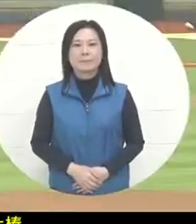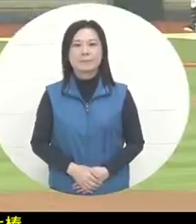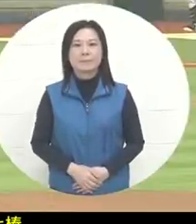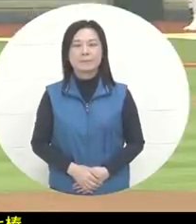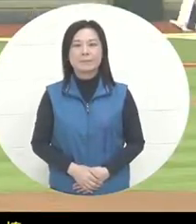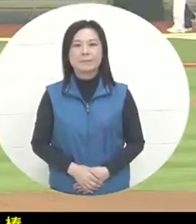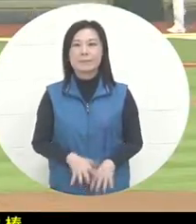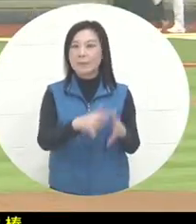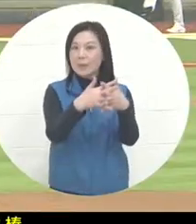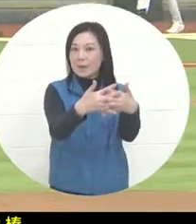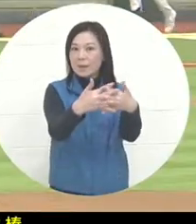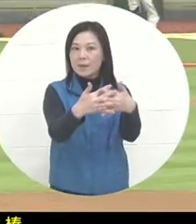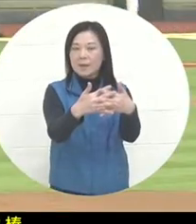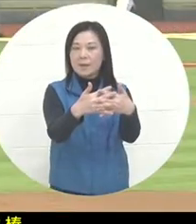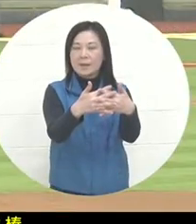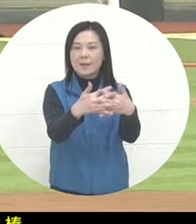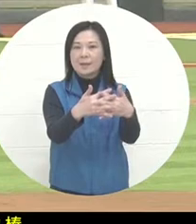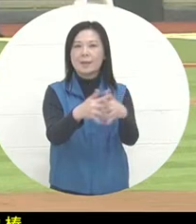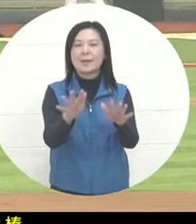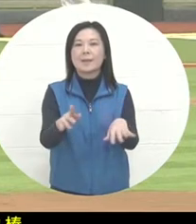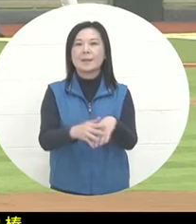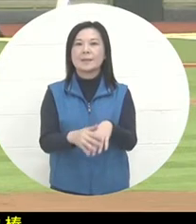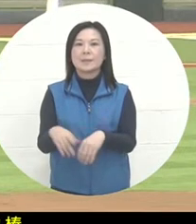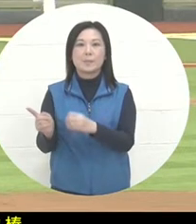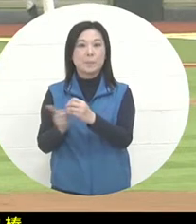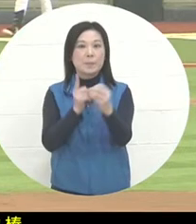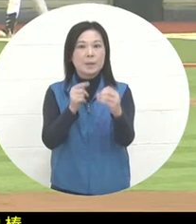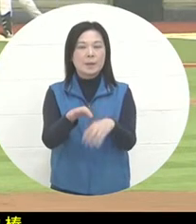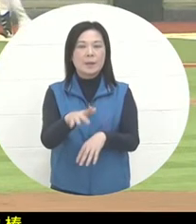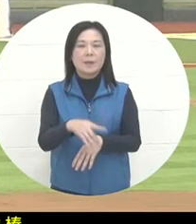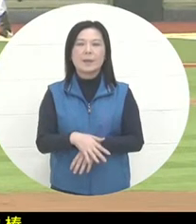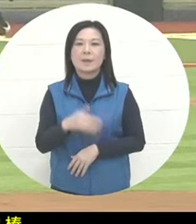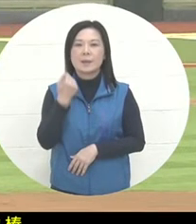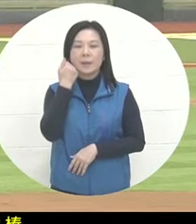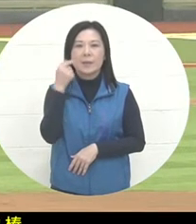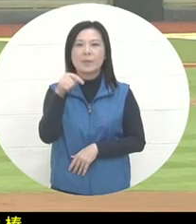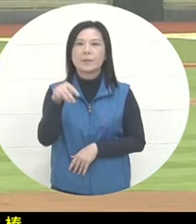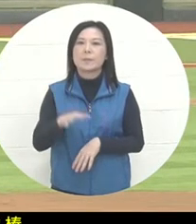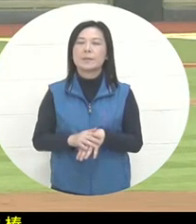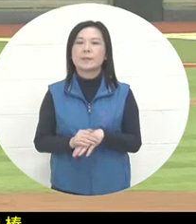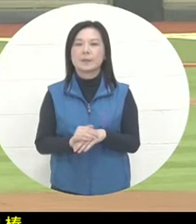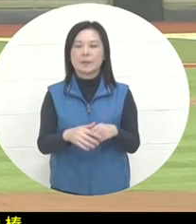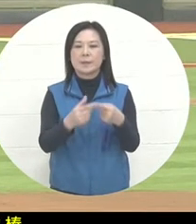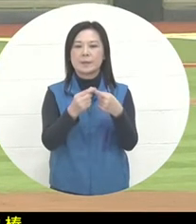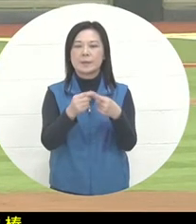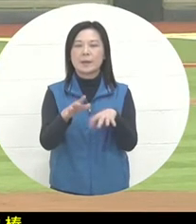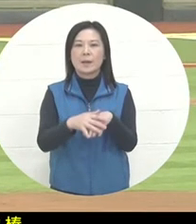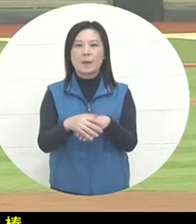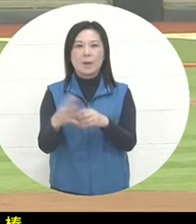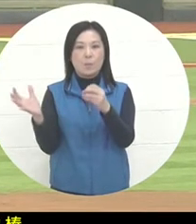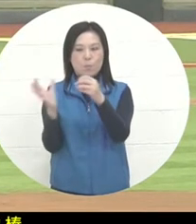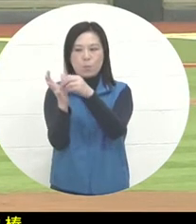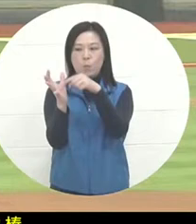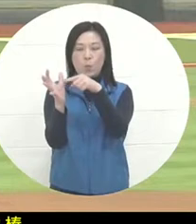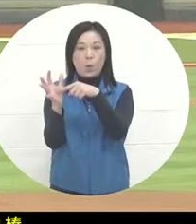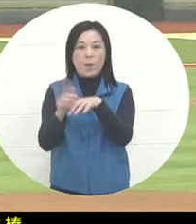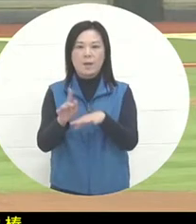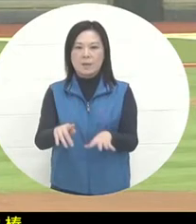. The American team is starting pitchers today. The arrangement is that the catcher Dickson is paired with is Greenstar, who has been working hard in recent days.